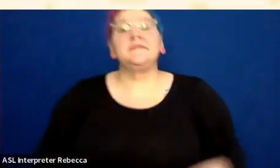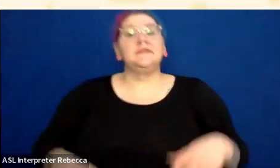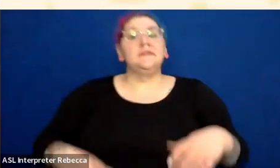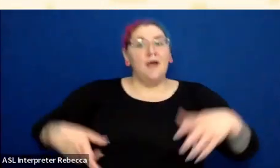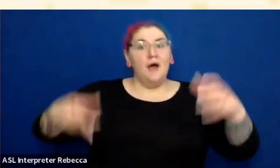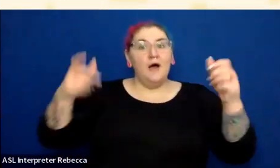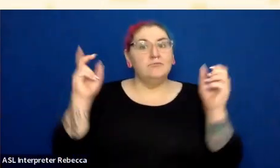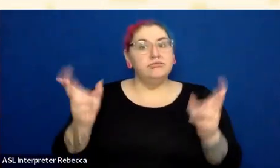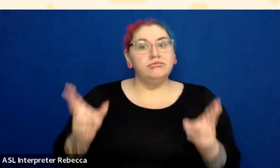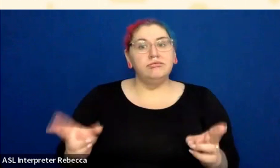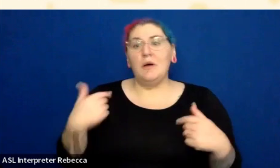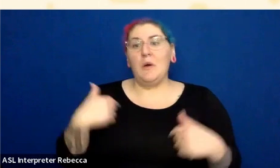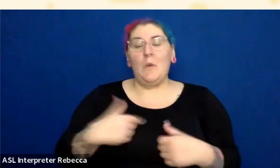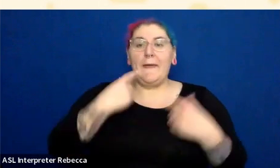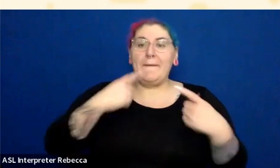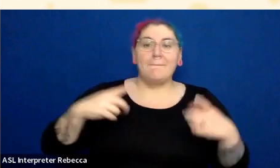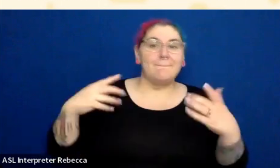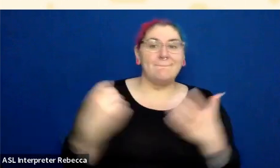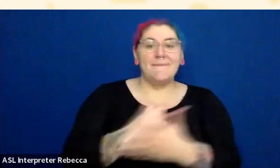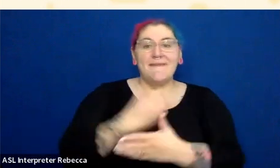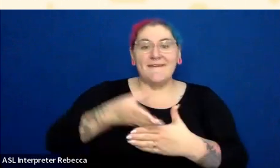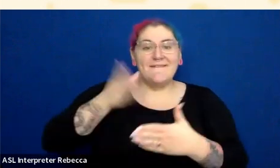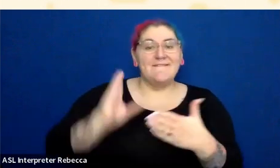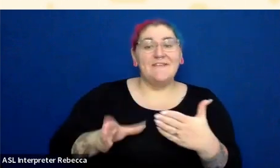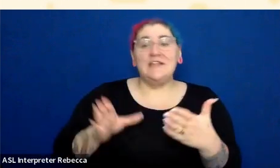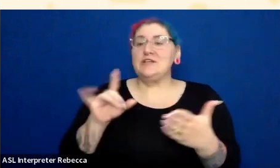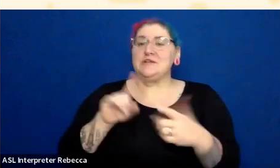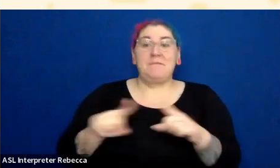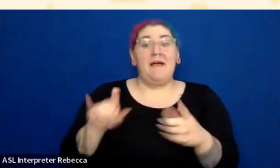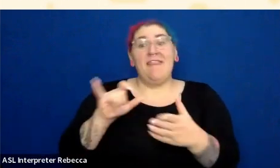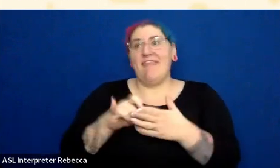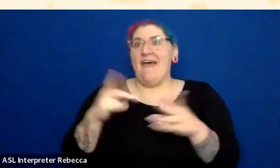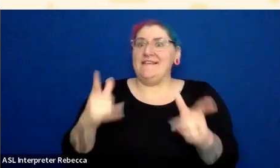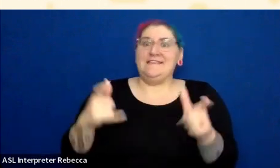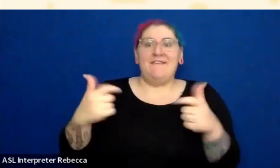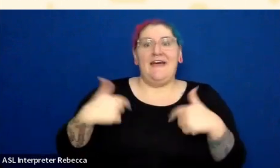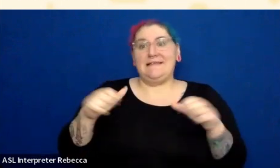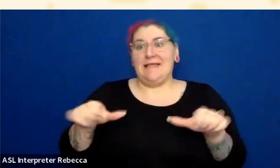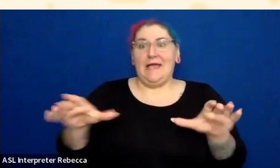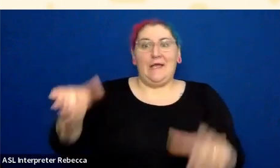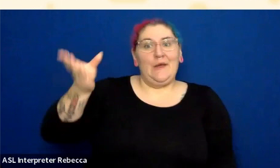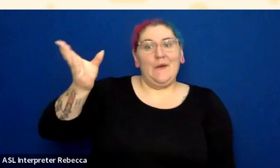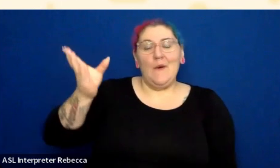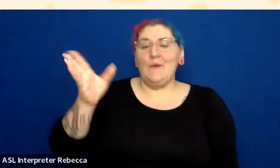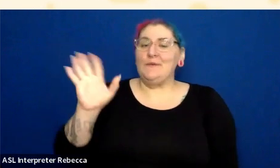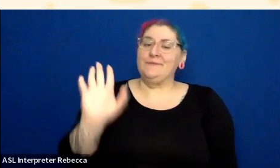But that just gives you an idea that we're actually up to 20, and really even more with that button that I threw in; different things that you would need to test.